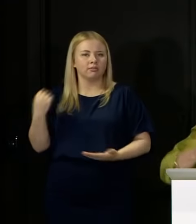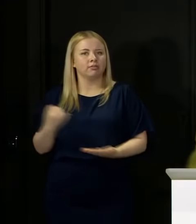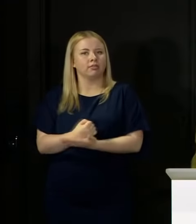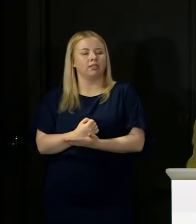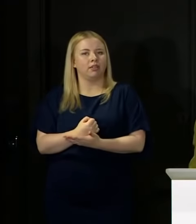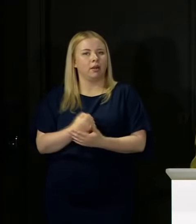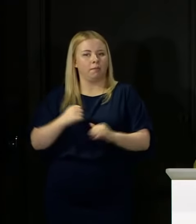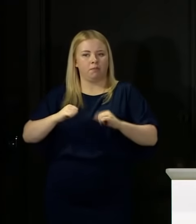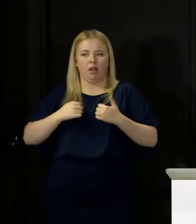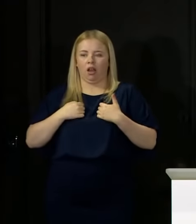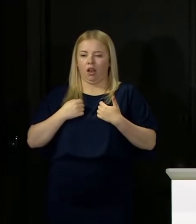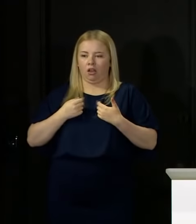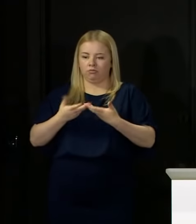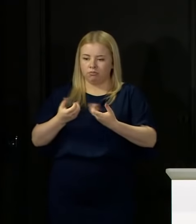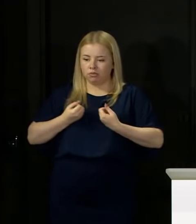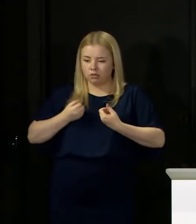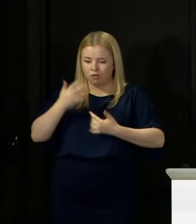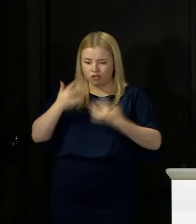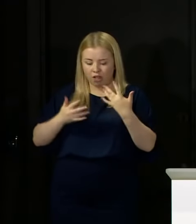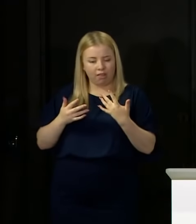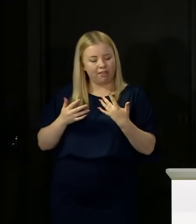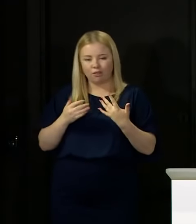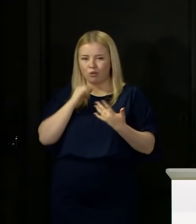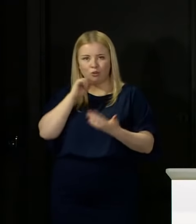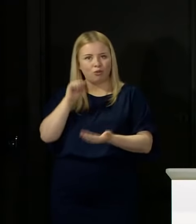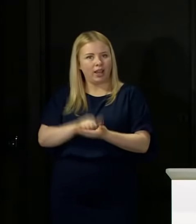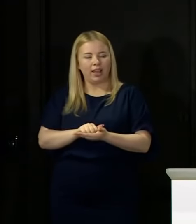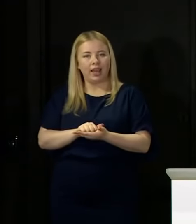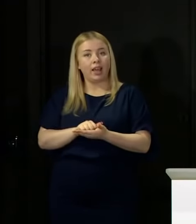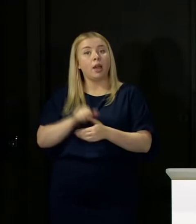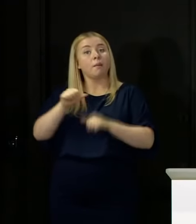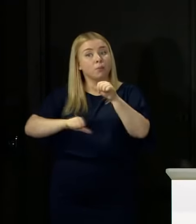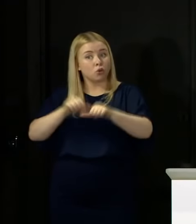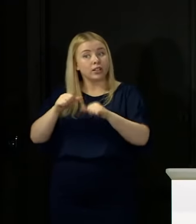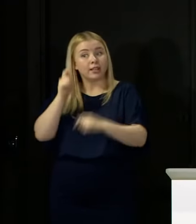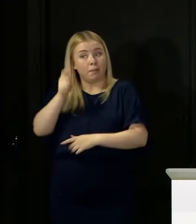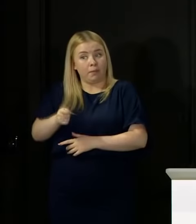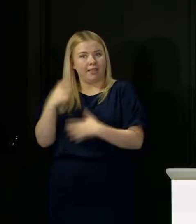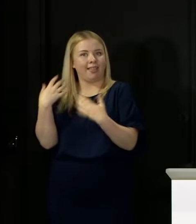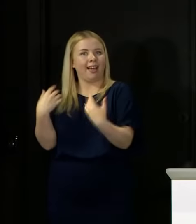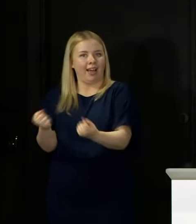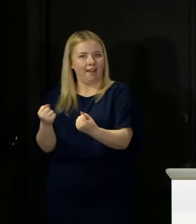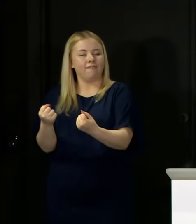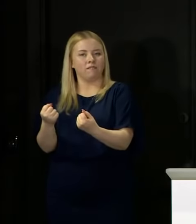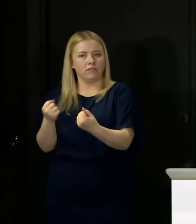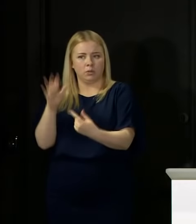of appeal is there and it is important, and I think that we have got to make sure that